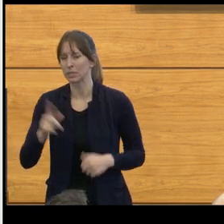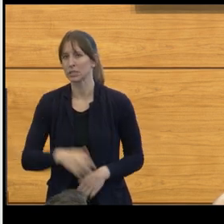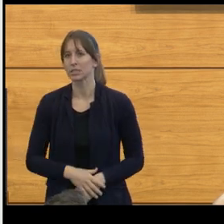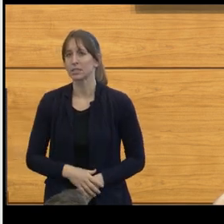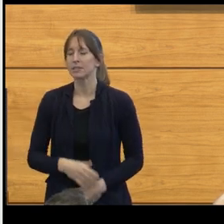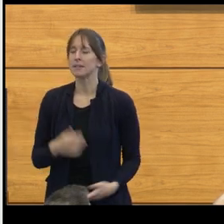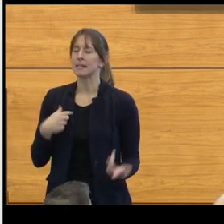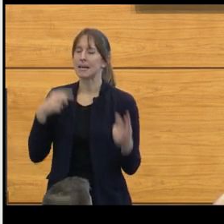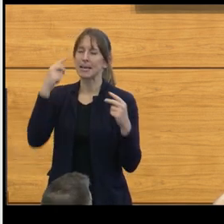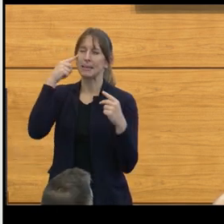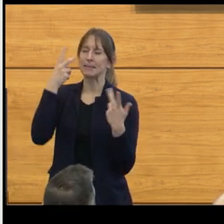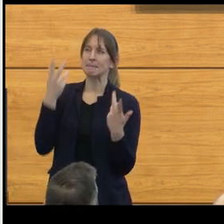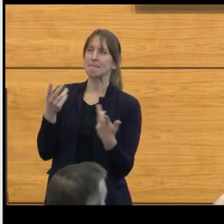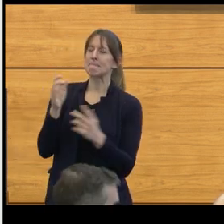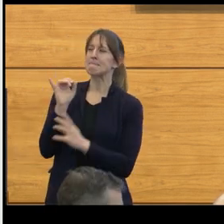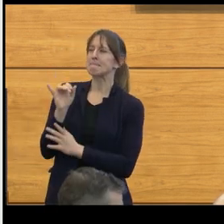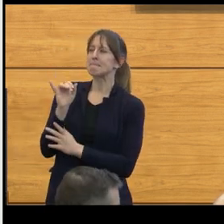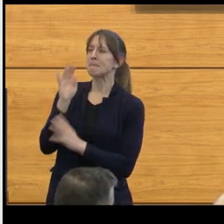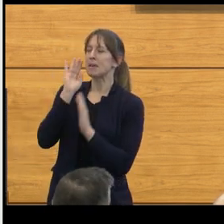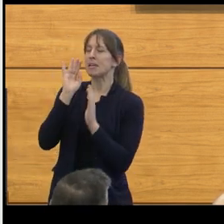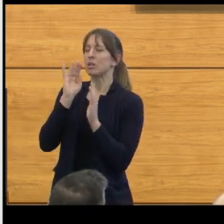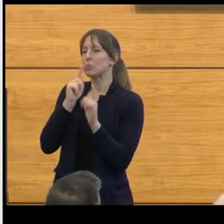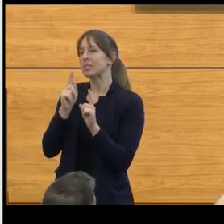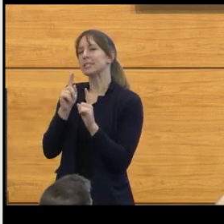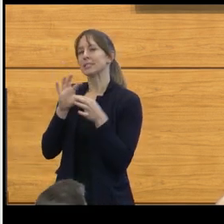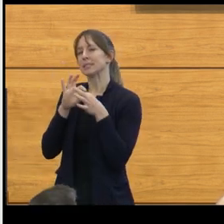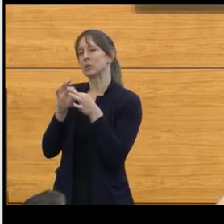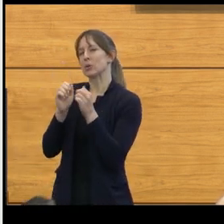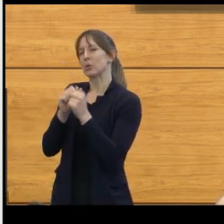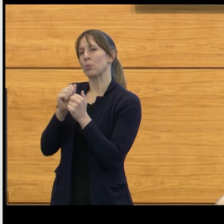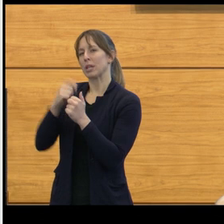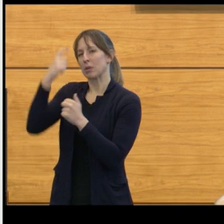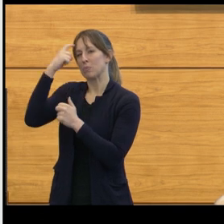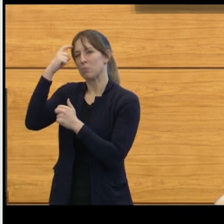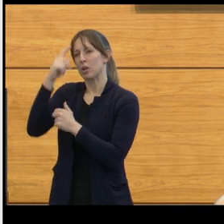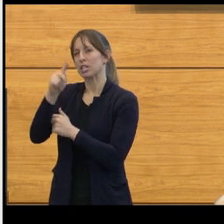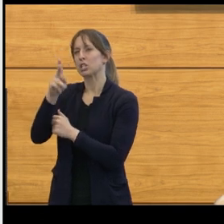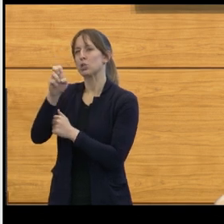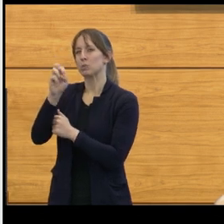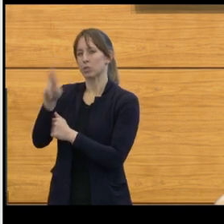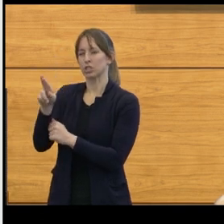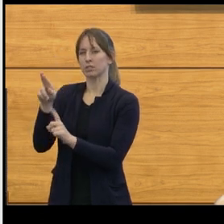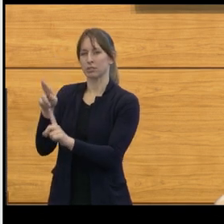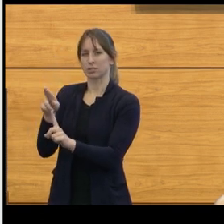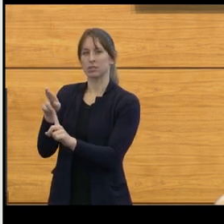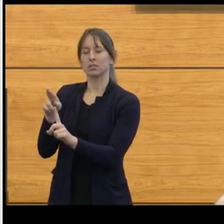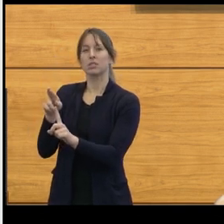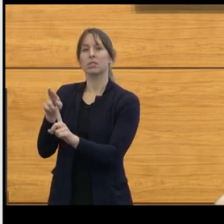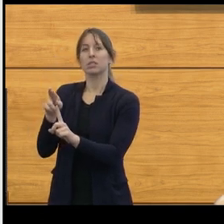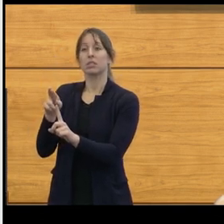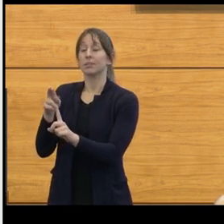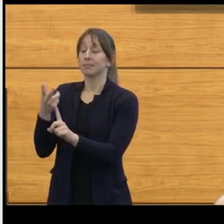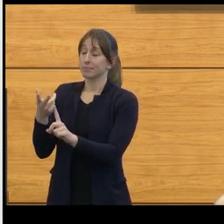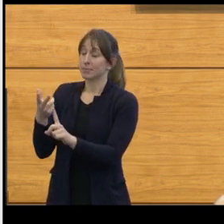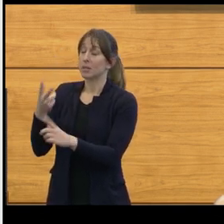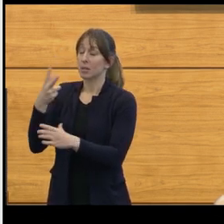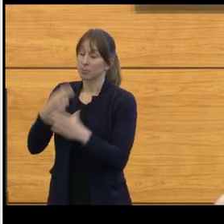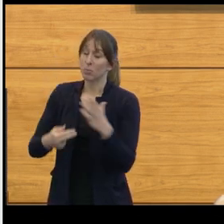We look at brain tumor statistics in the United States. Primary brain tumors in both adults and pediatric patients